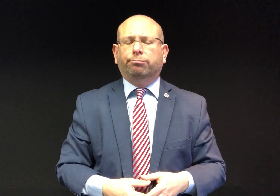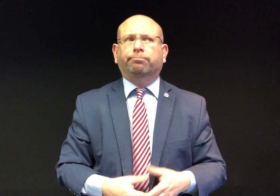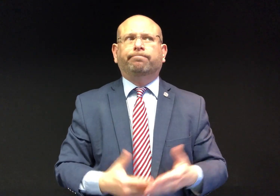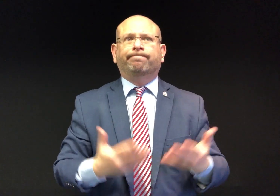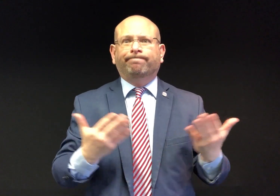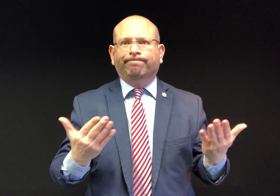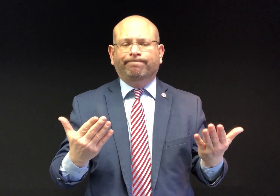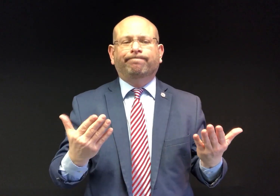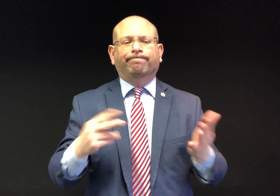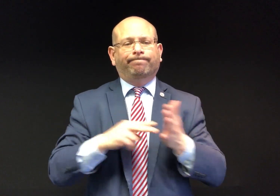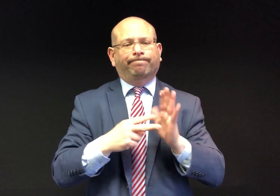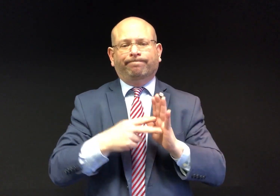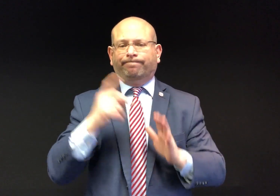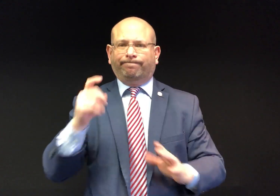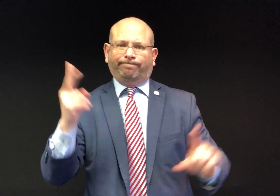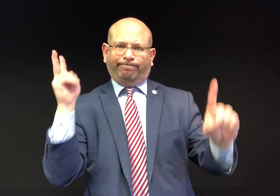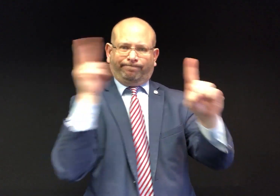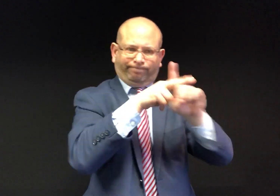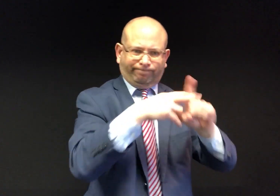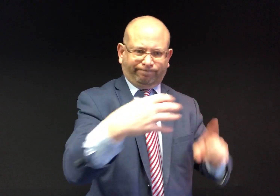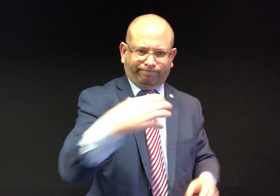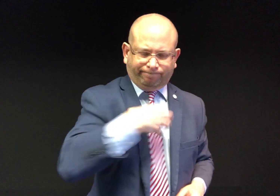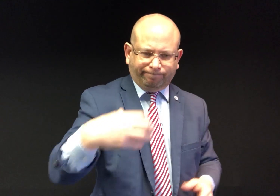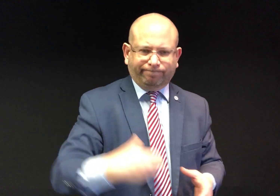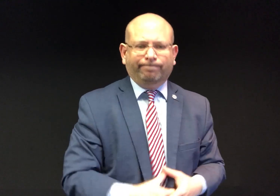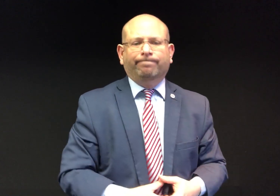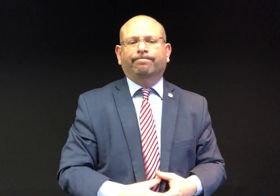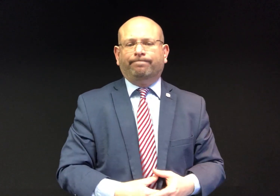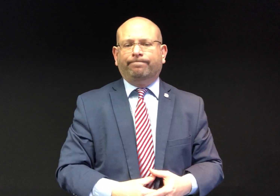We knew we had to file this lawsuit.